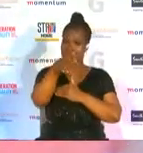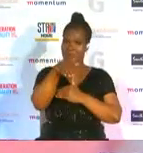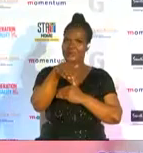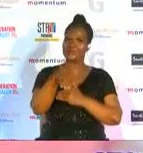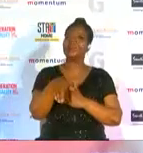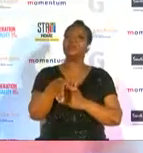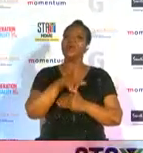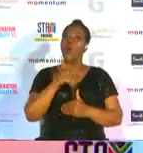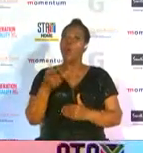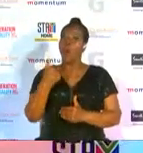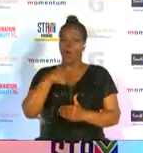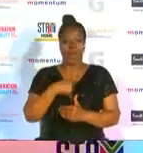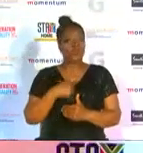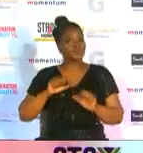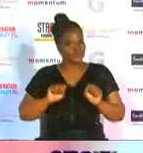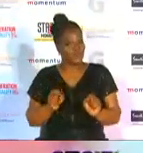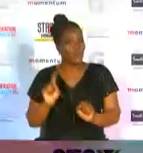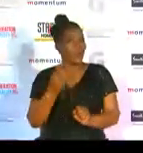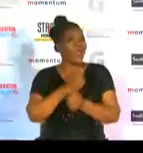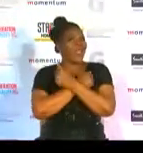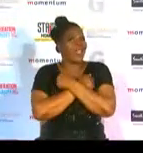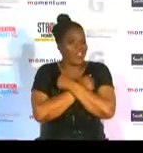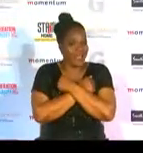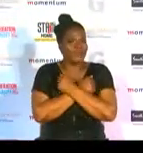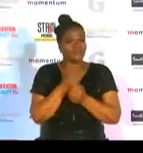do what i love to represent my story represent my